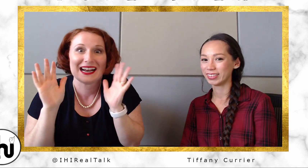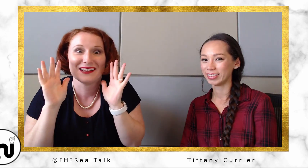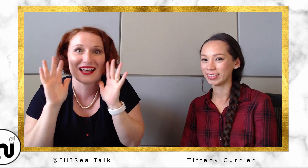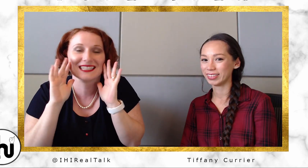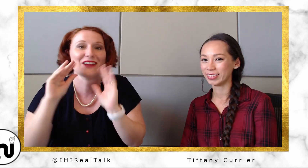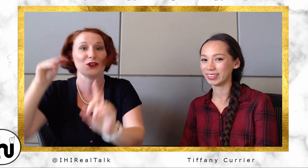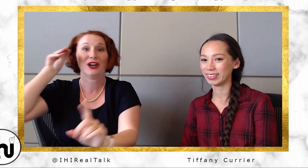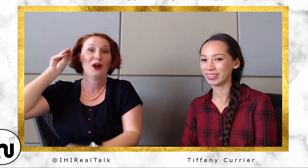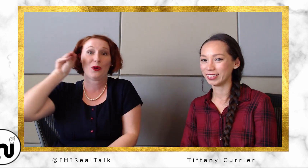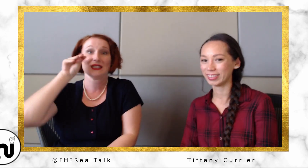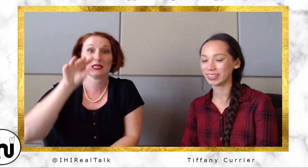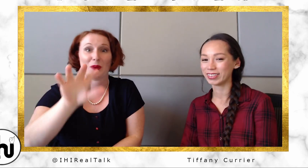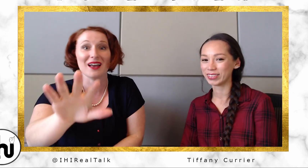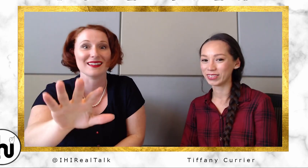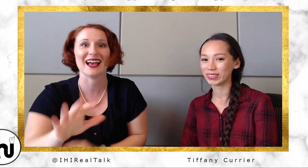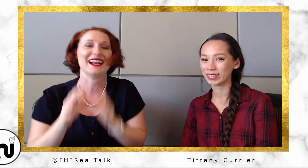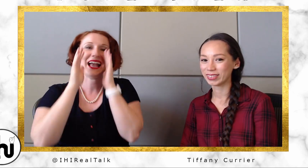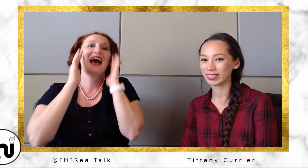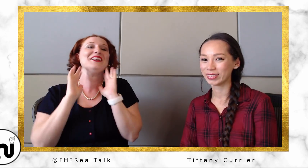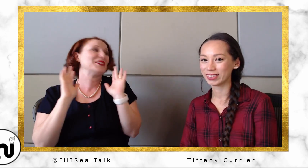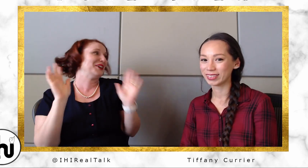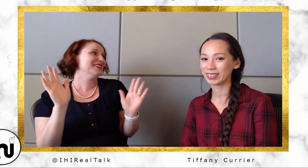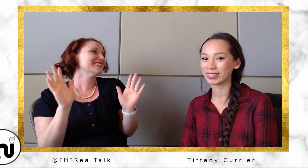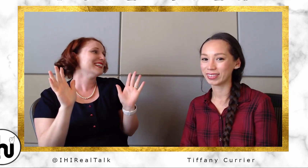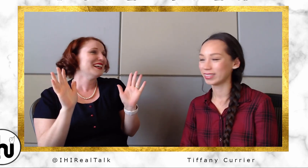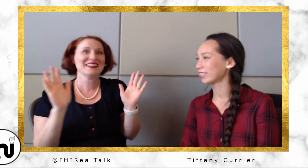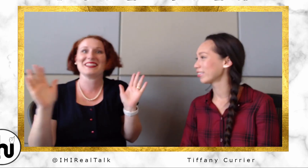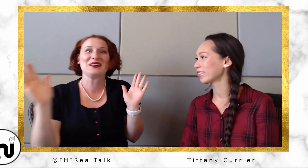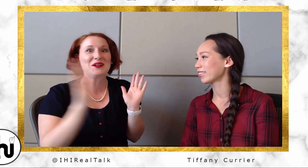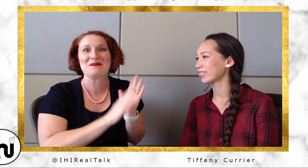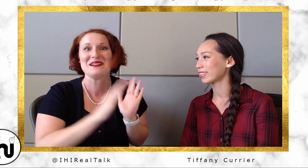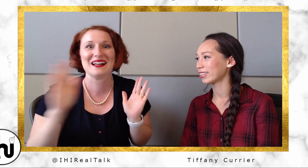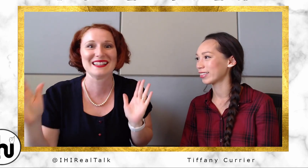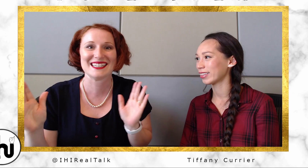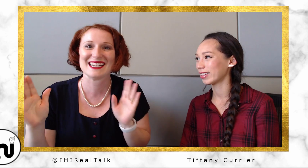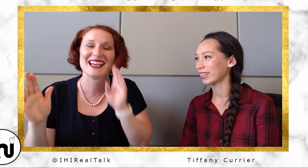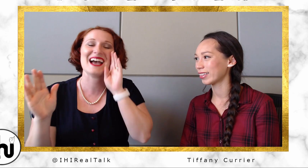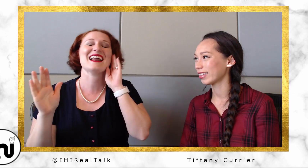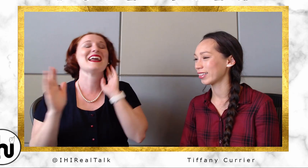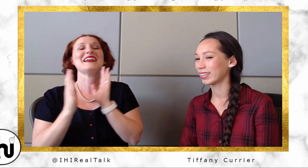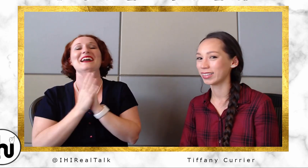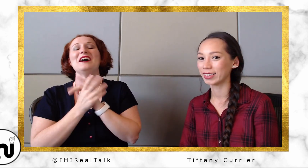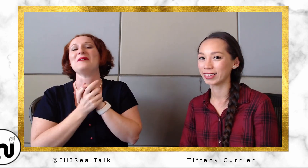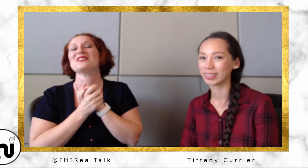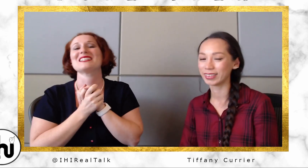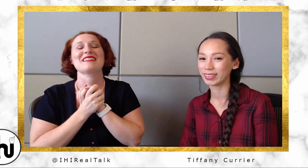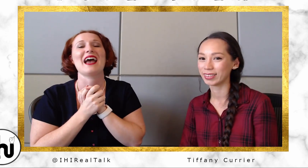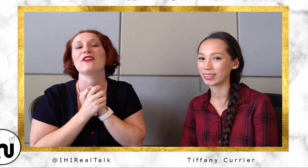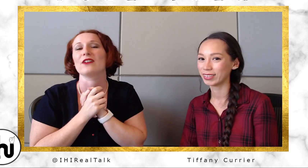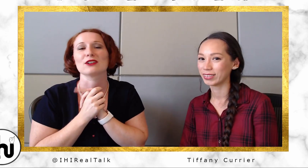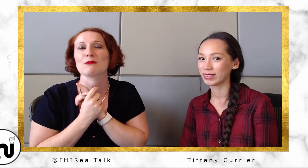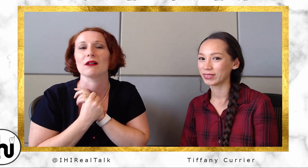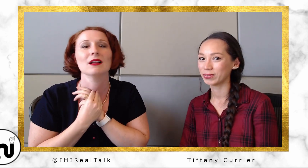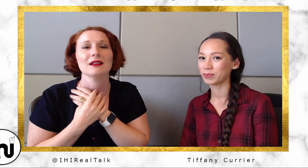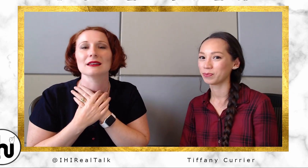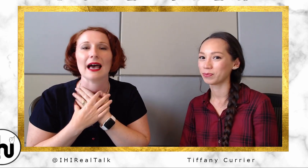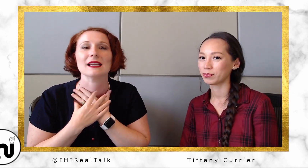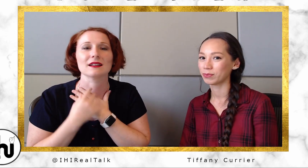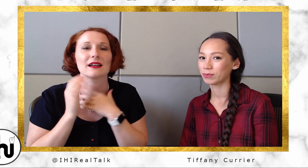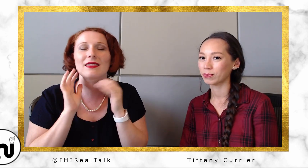of that stuff. Or... or a spotlight. I hadn't learned like the terminology, yet and um, just, they have a fingerspell LIGHT like a thousand times.